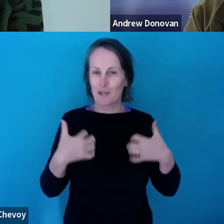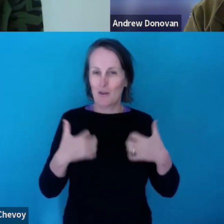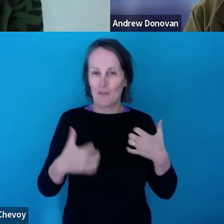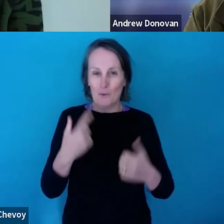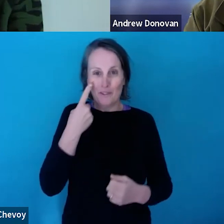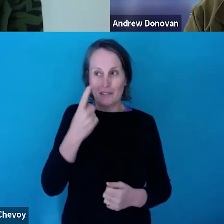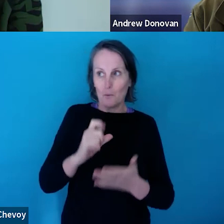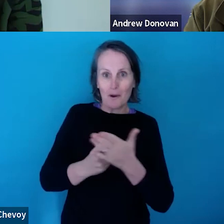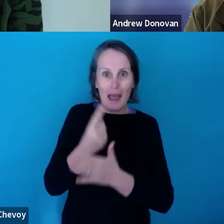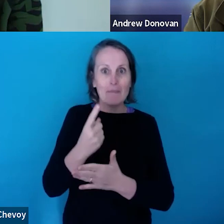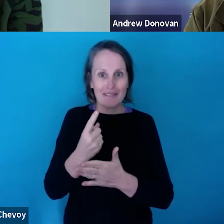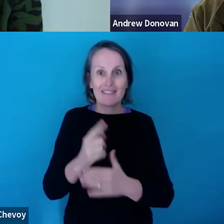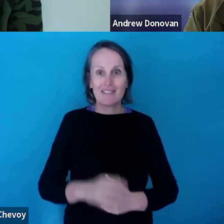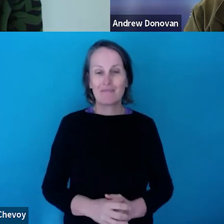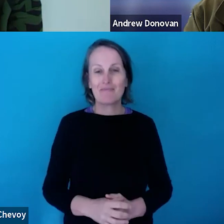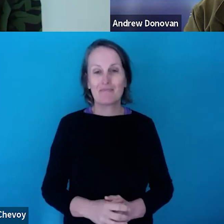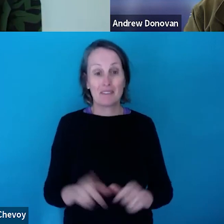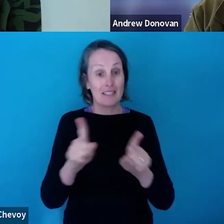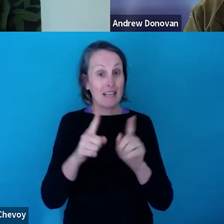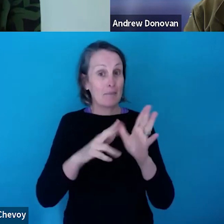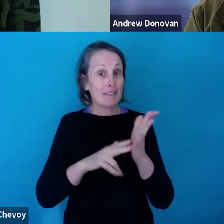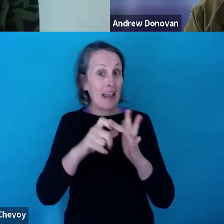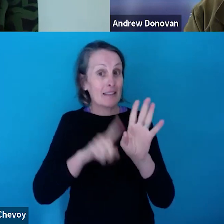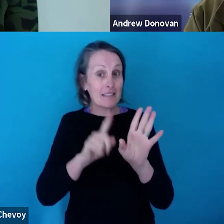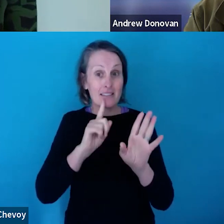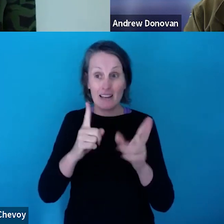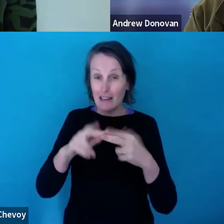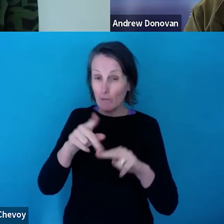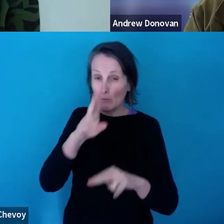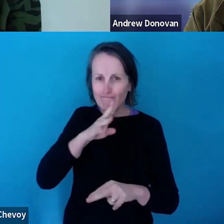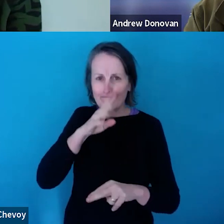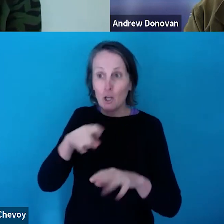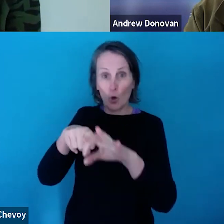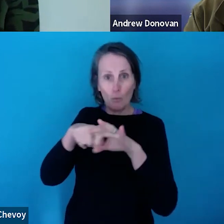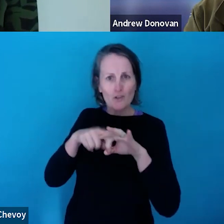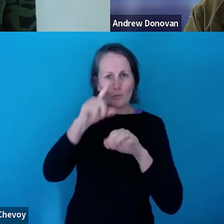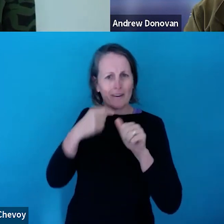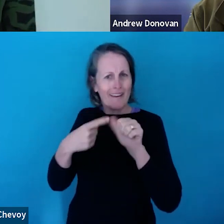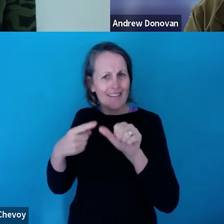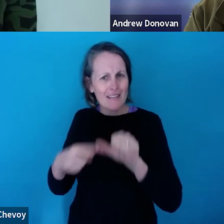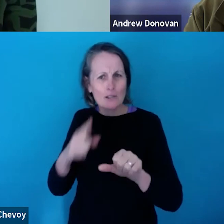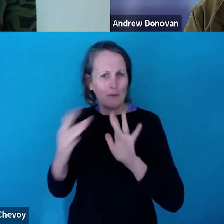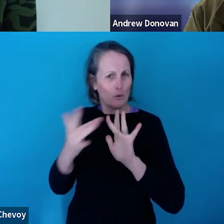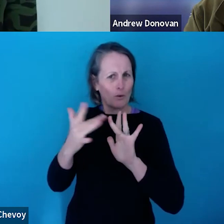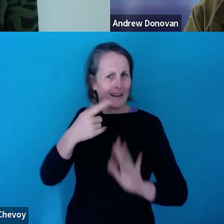what comes through and as Andy said, we're here to answer any questions before the deadline. So please reach out.